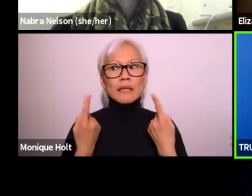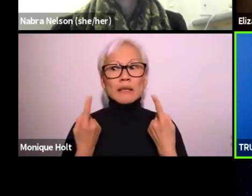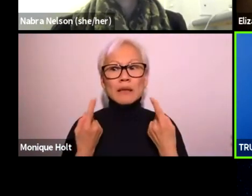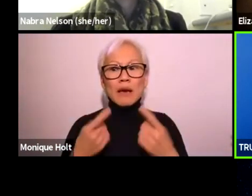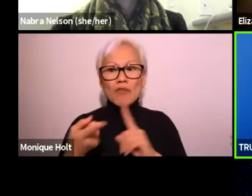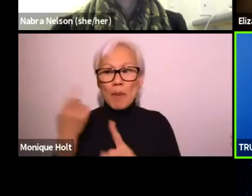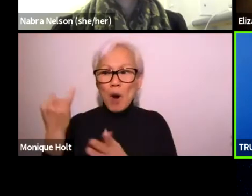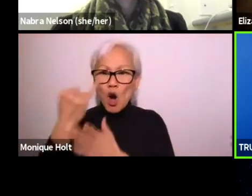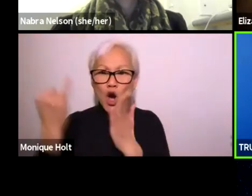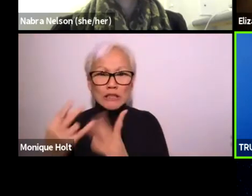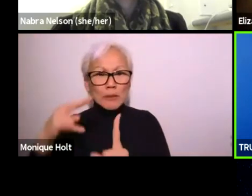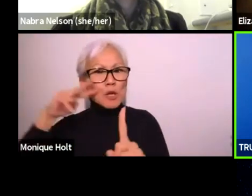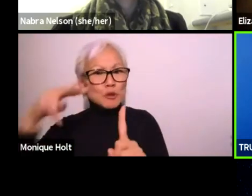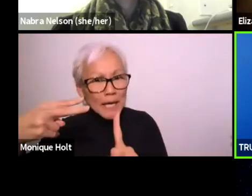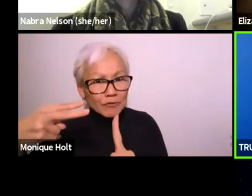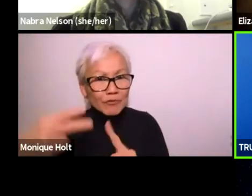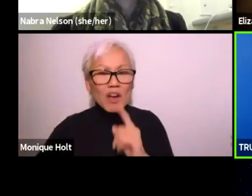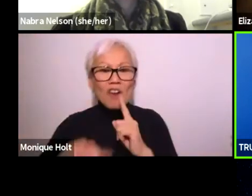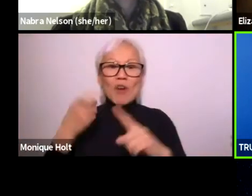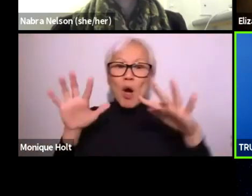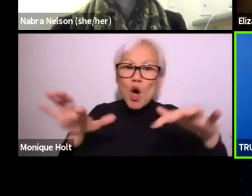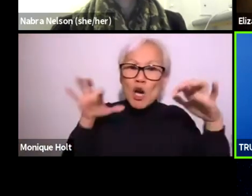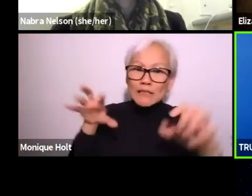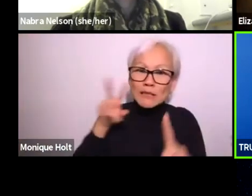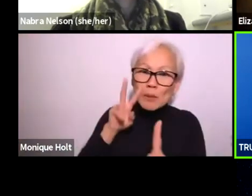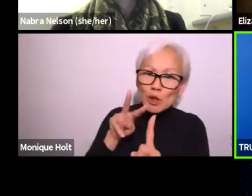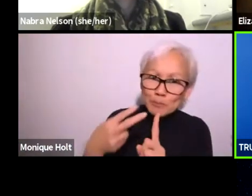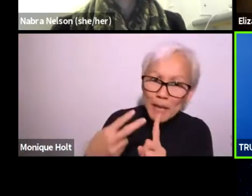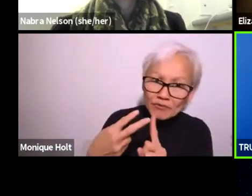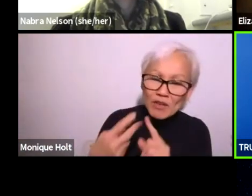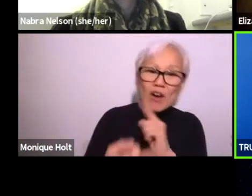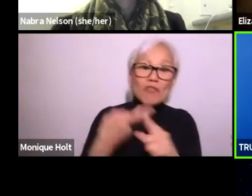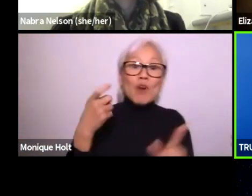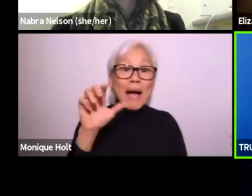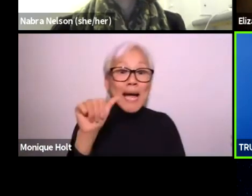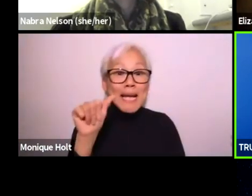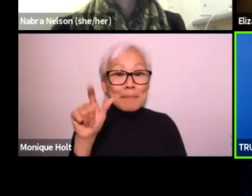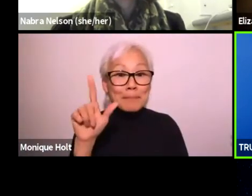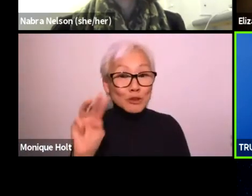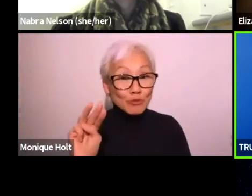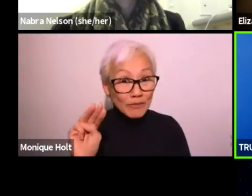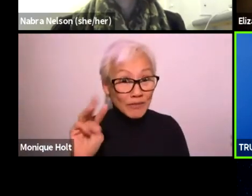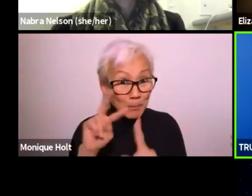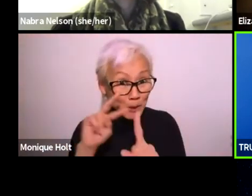Again, I'm just wondering from the artist perspective, from the audience perspective as well,